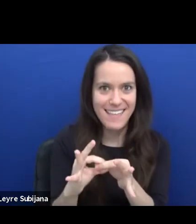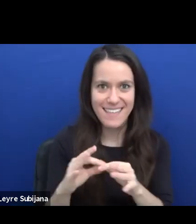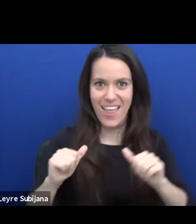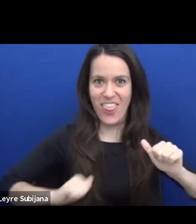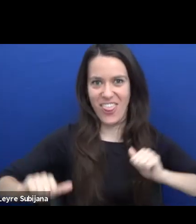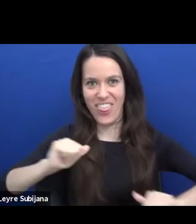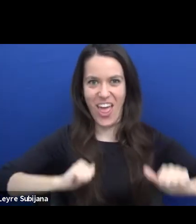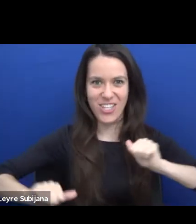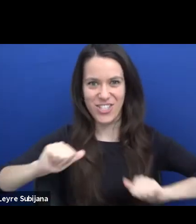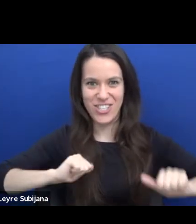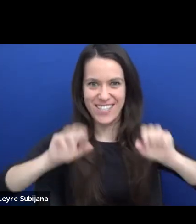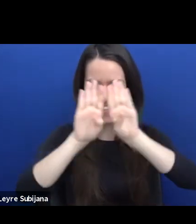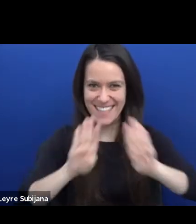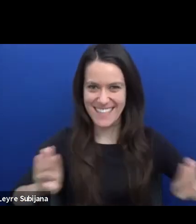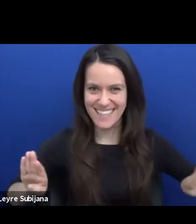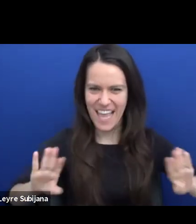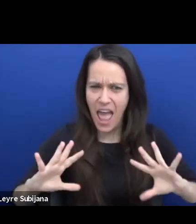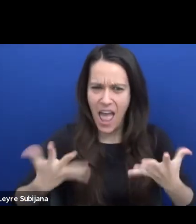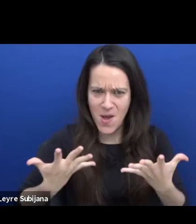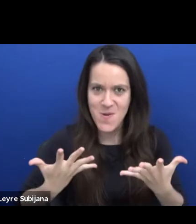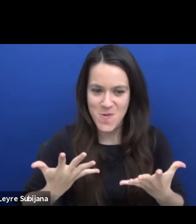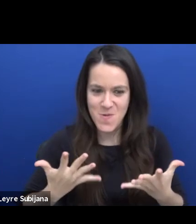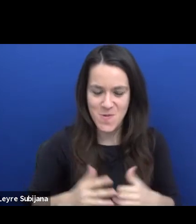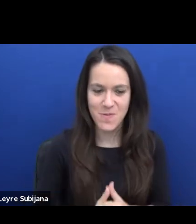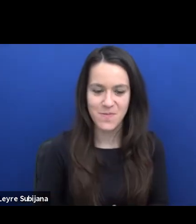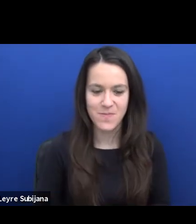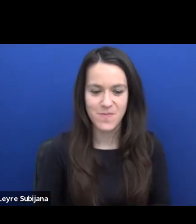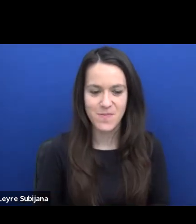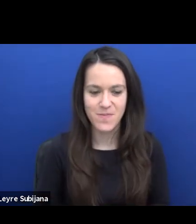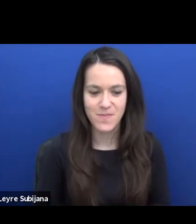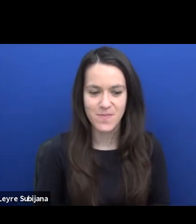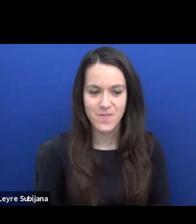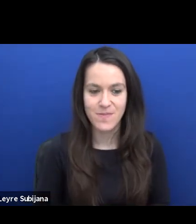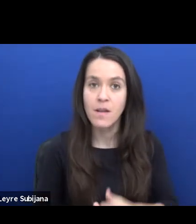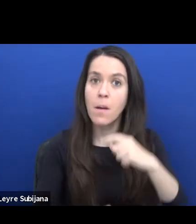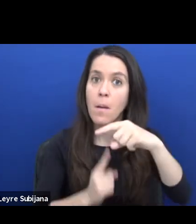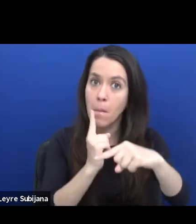and how we can make or maybe also reinvent theatre